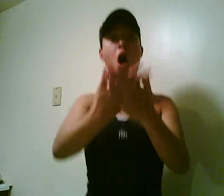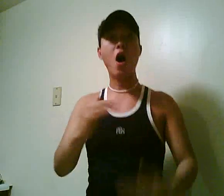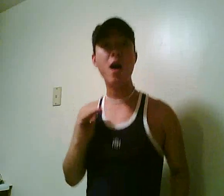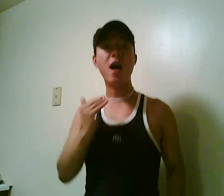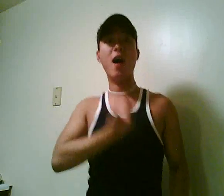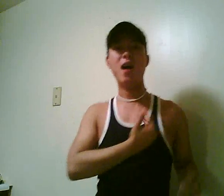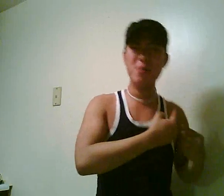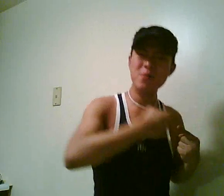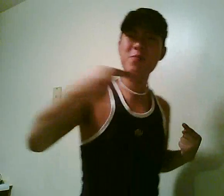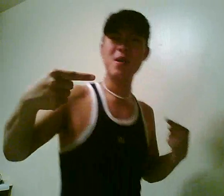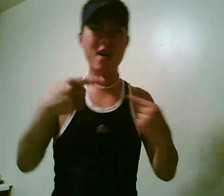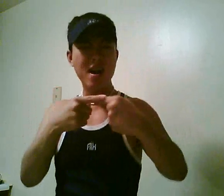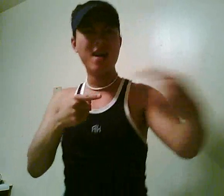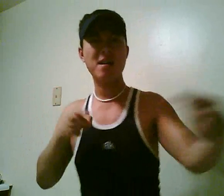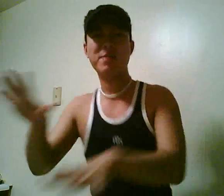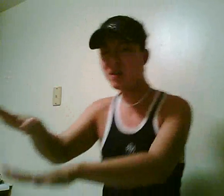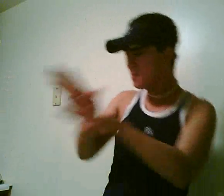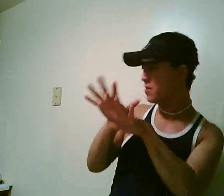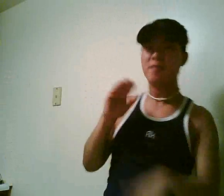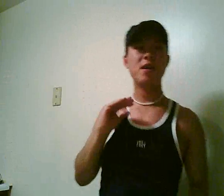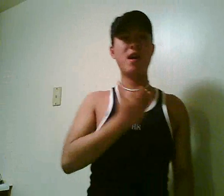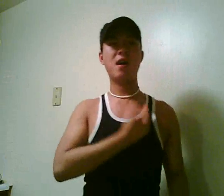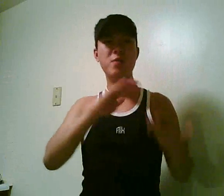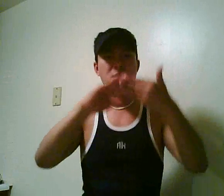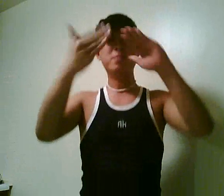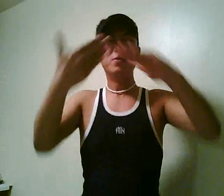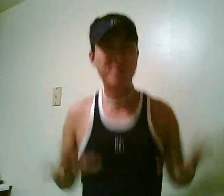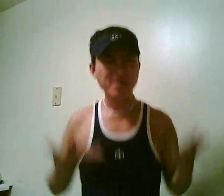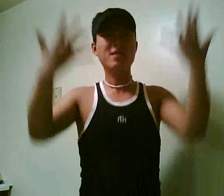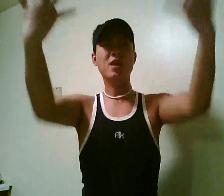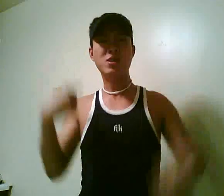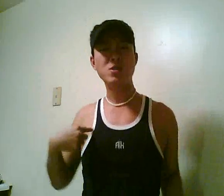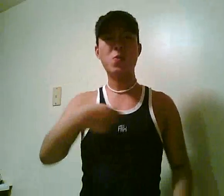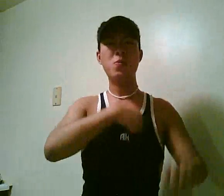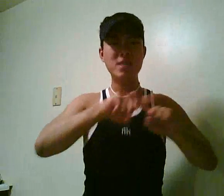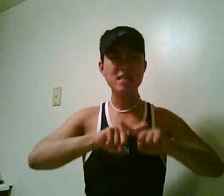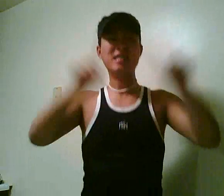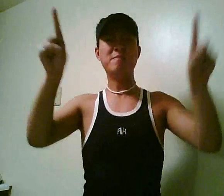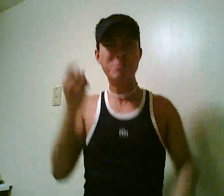All of our enemies are afraid of our community, because we are different,